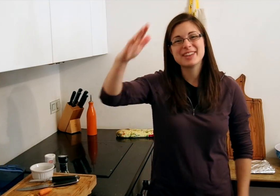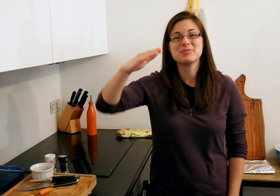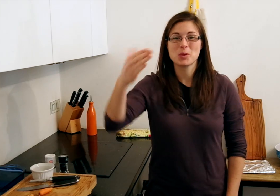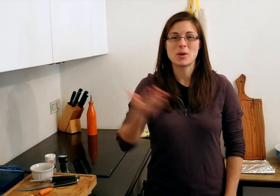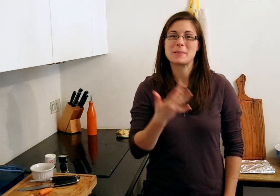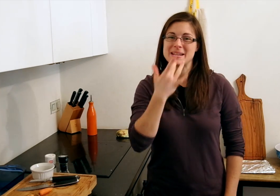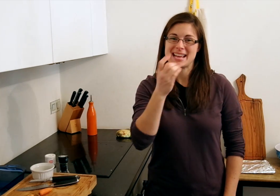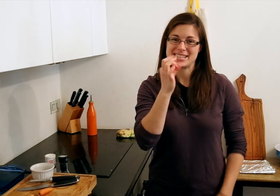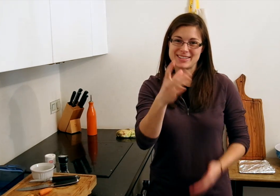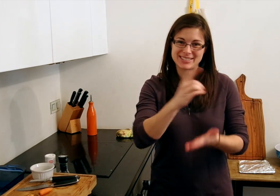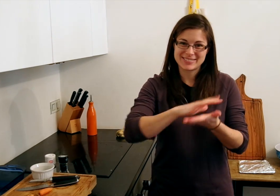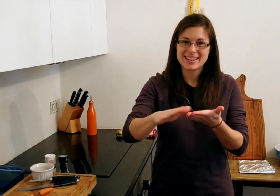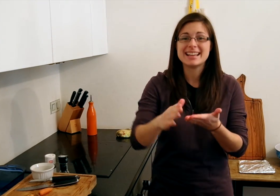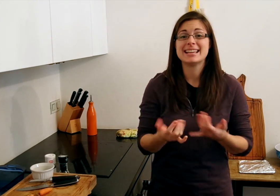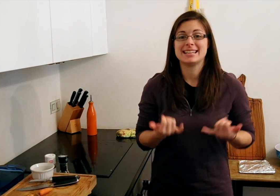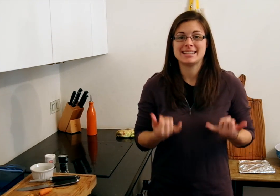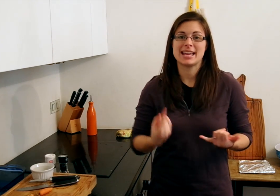Hi!. Welcome to Taste of Divine!